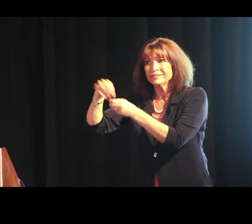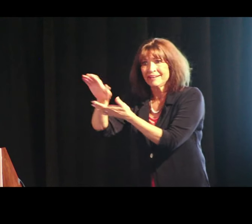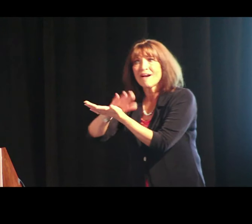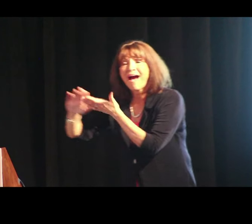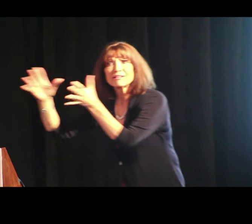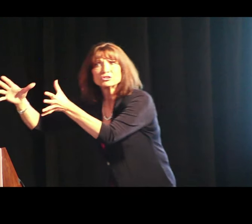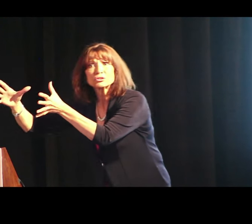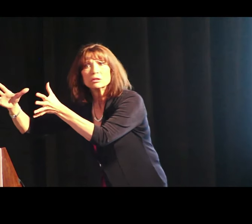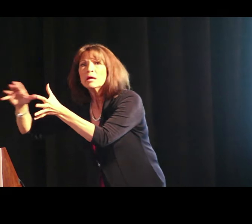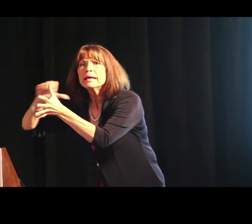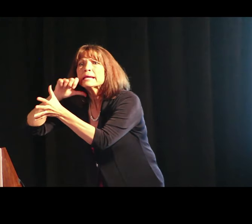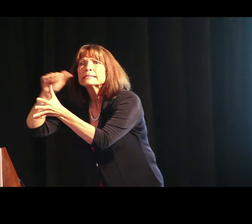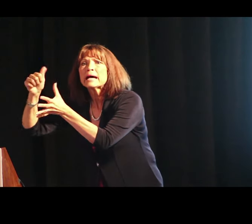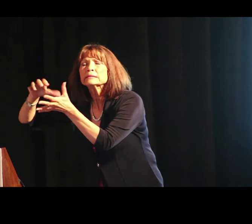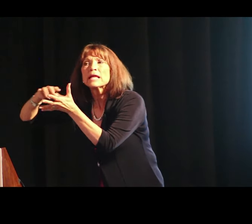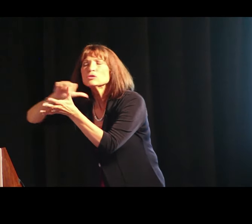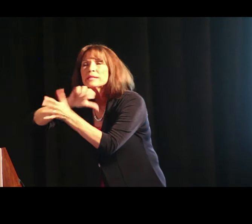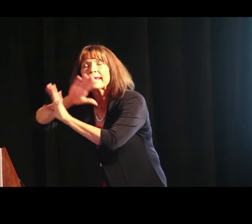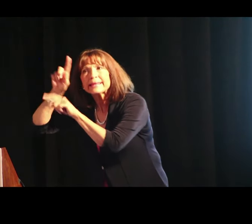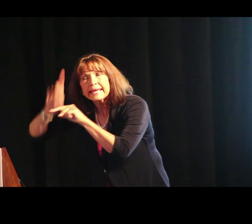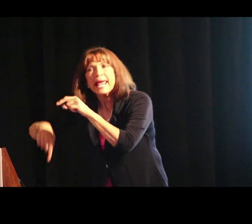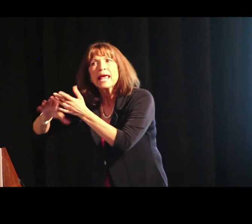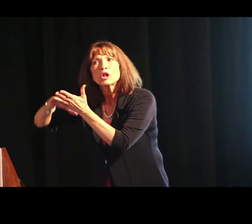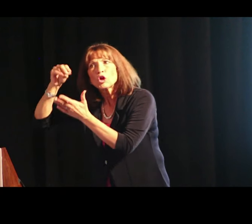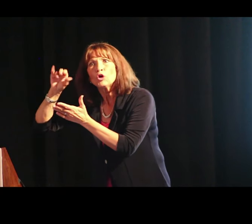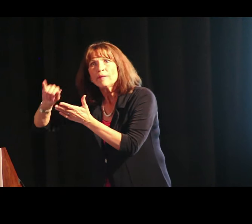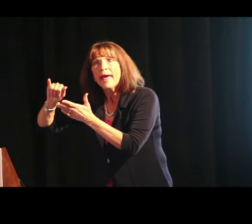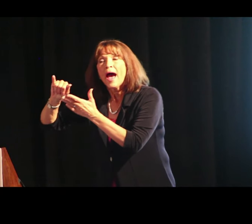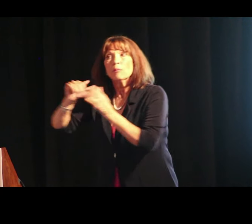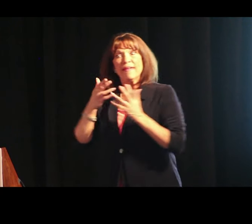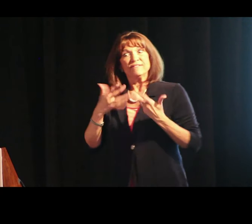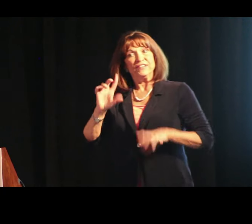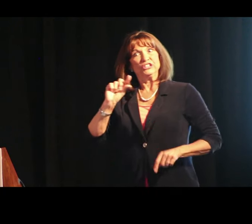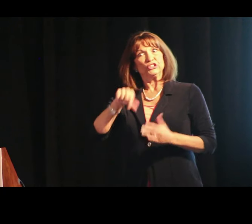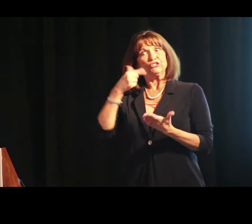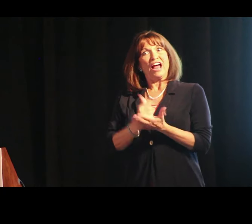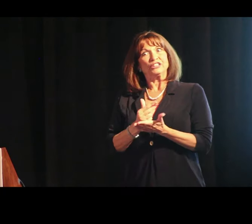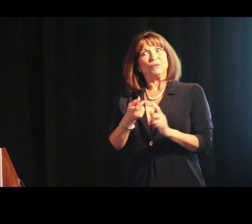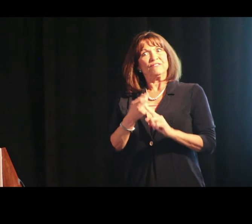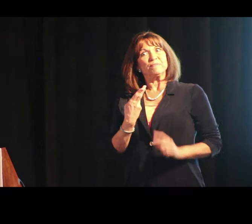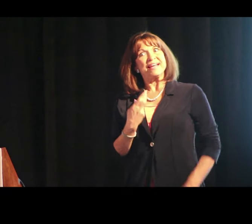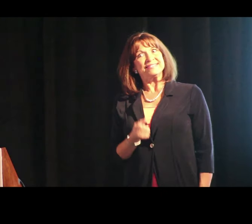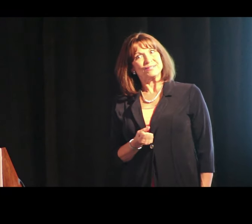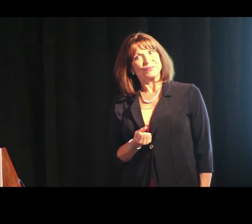or the bulletin board, sorry, the bulletin boards. They should know how to do that